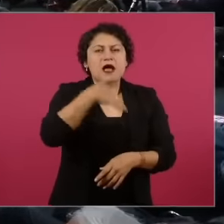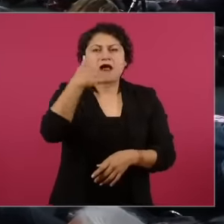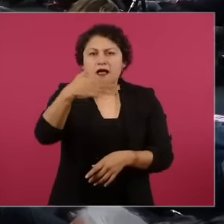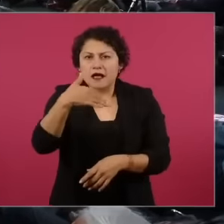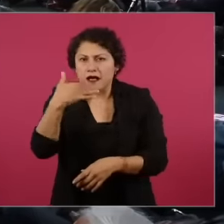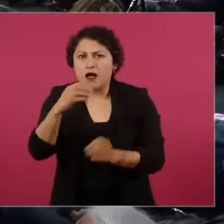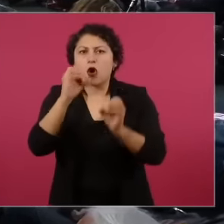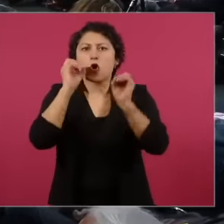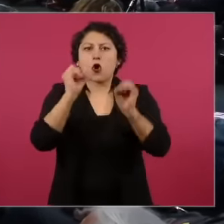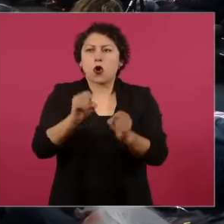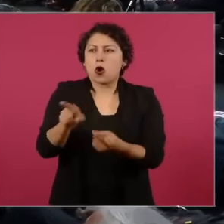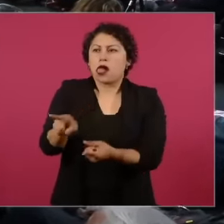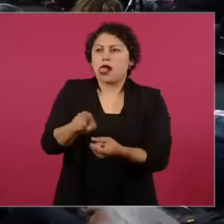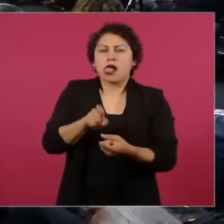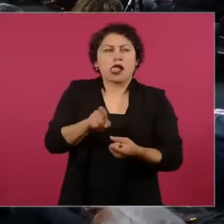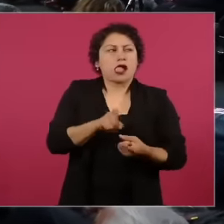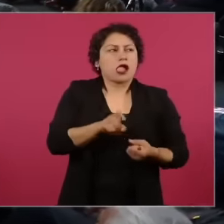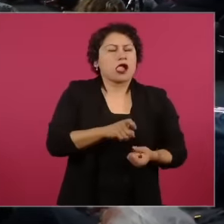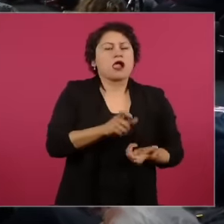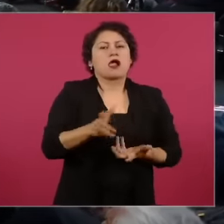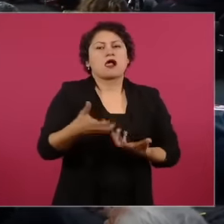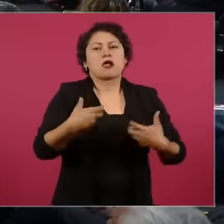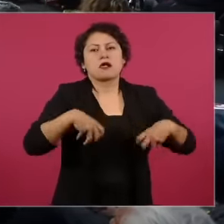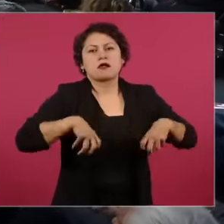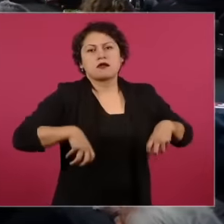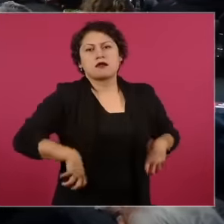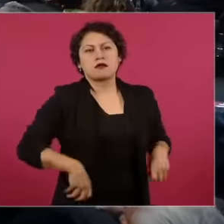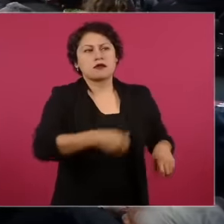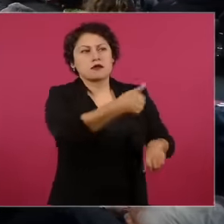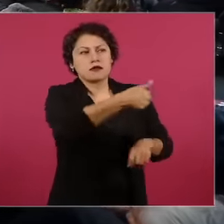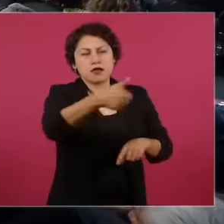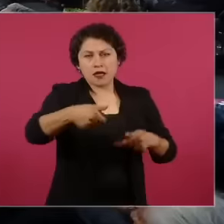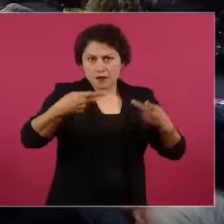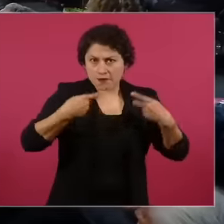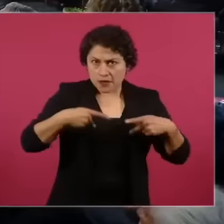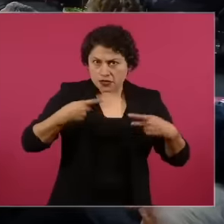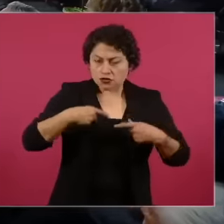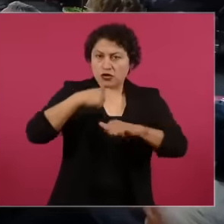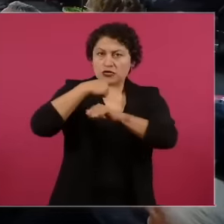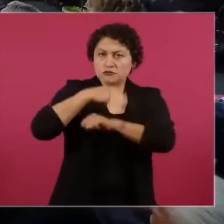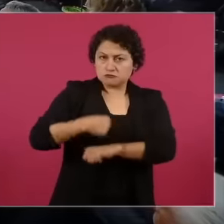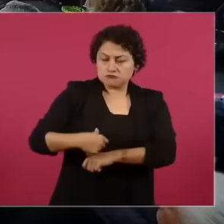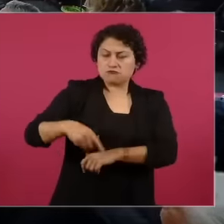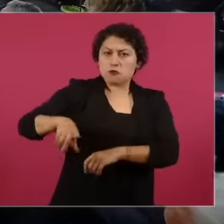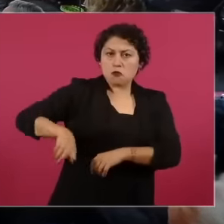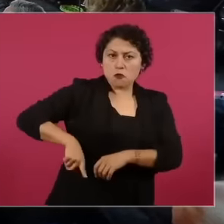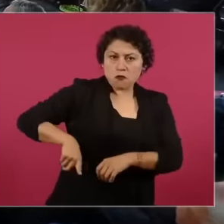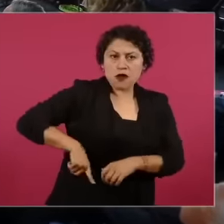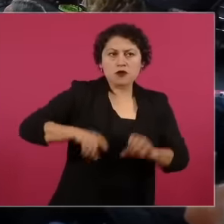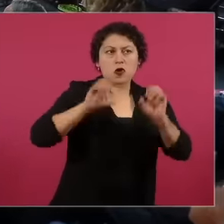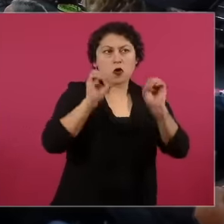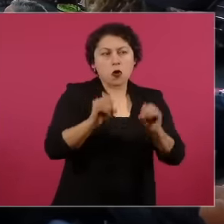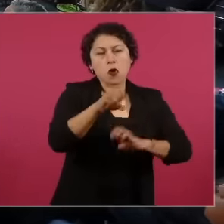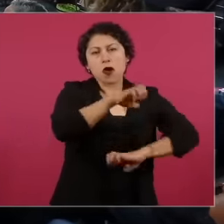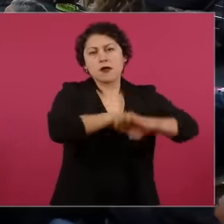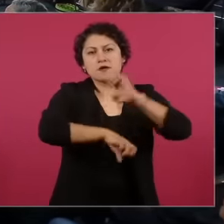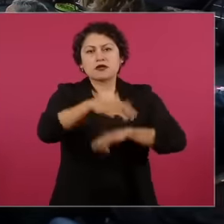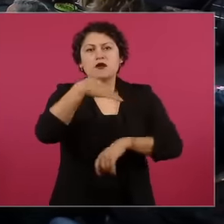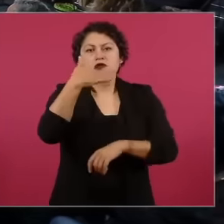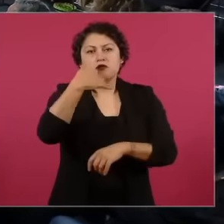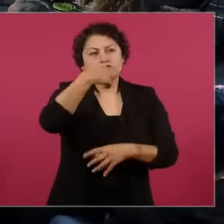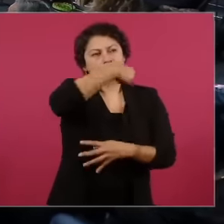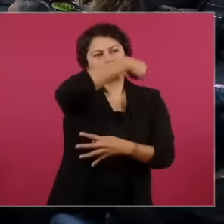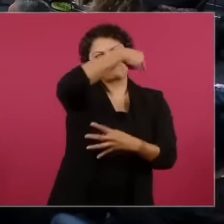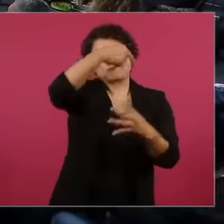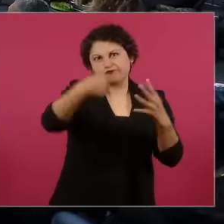public money by corrupt officials and businessmen, etc. journalists committed to